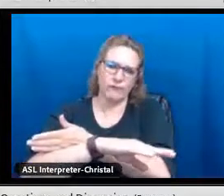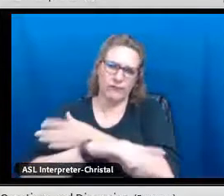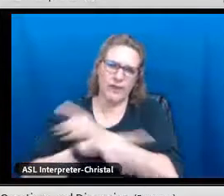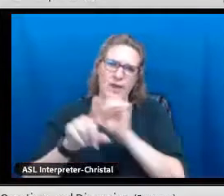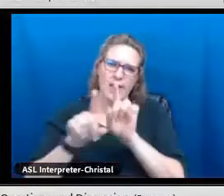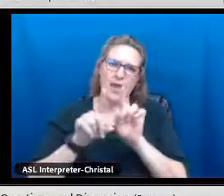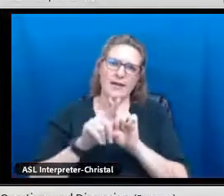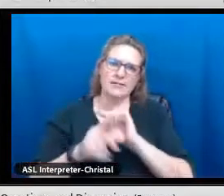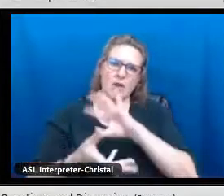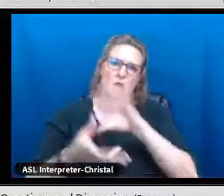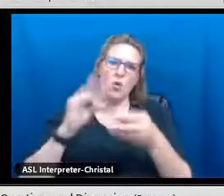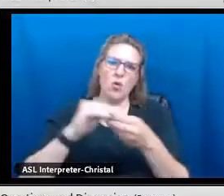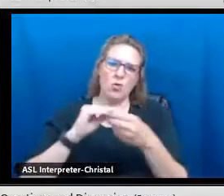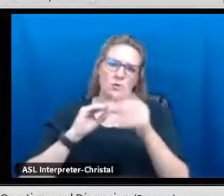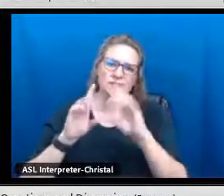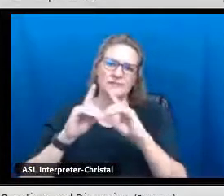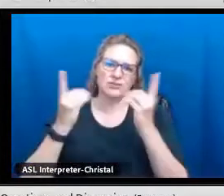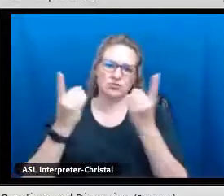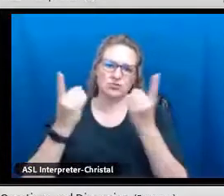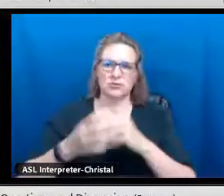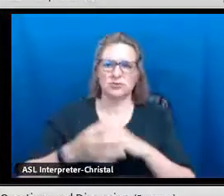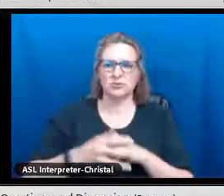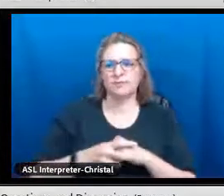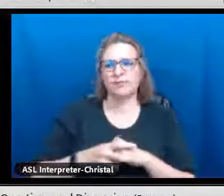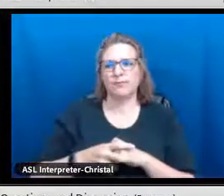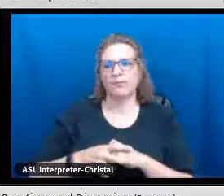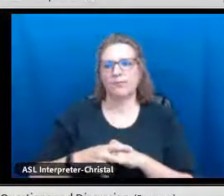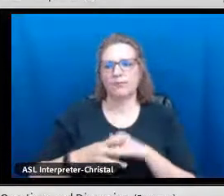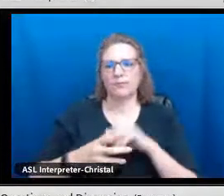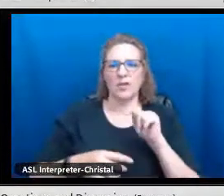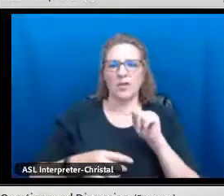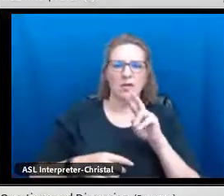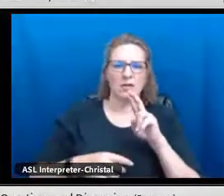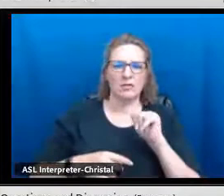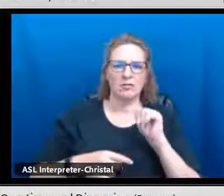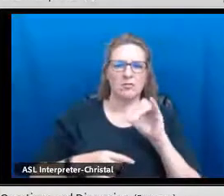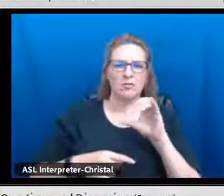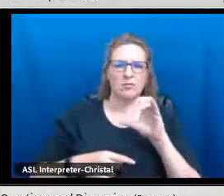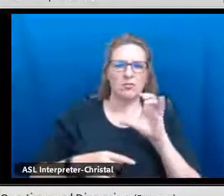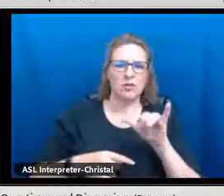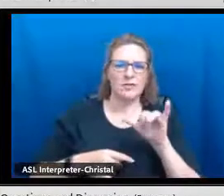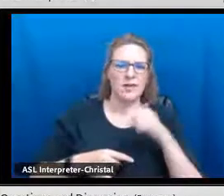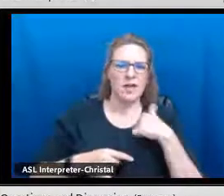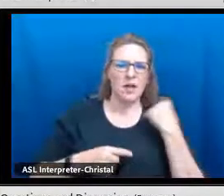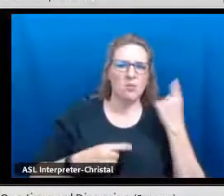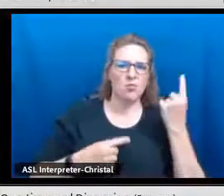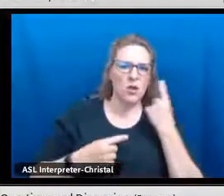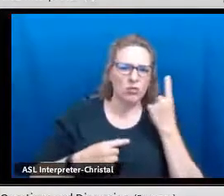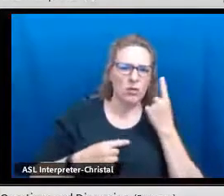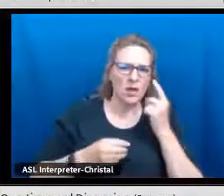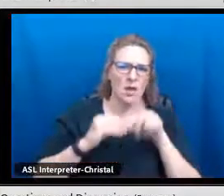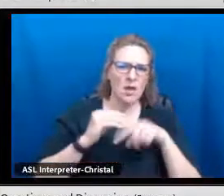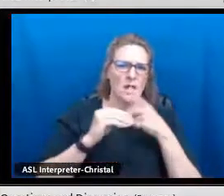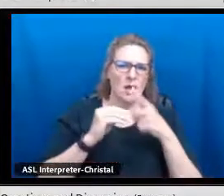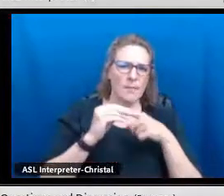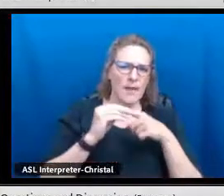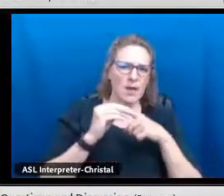on how we can improve as a district. Great.